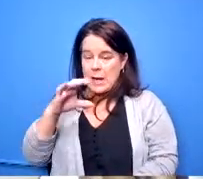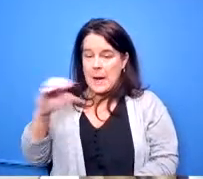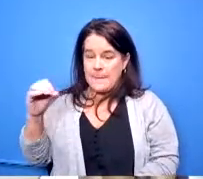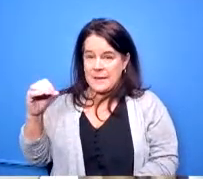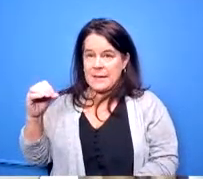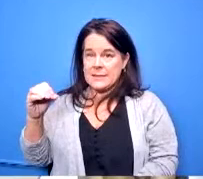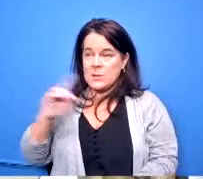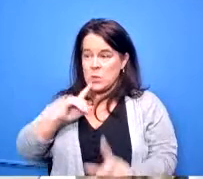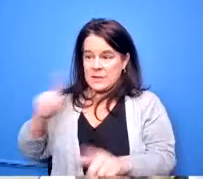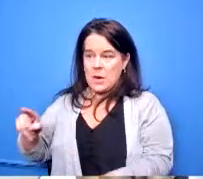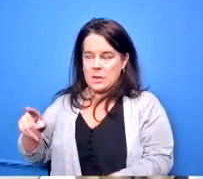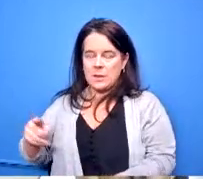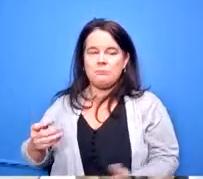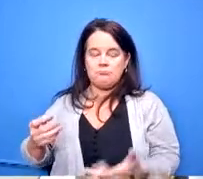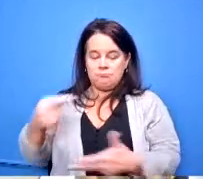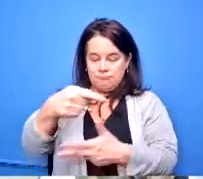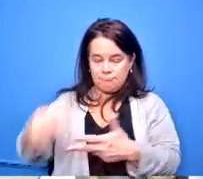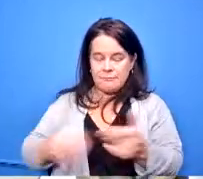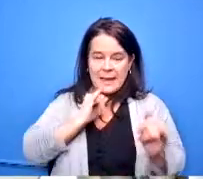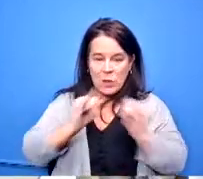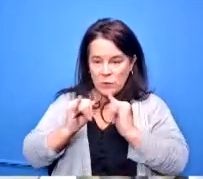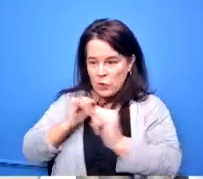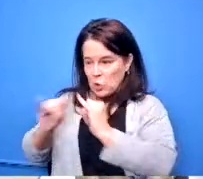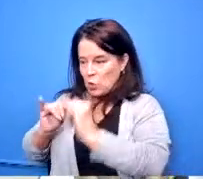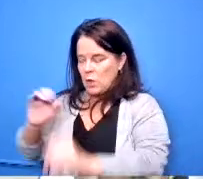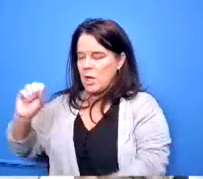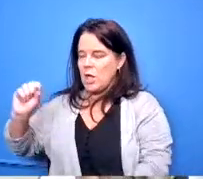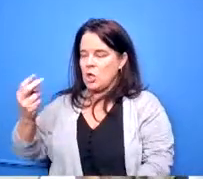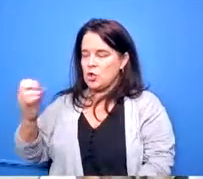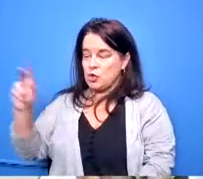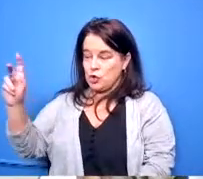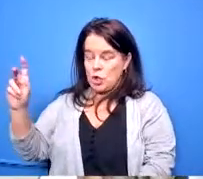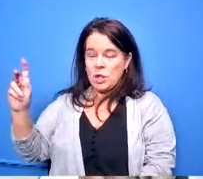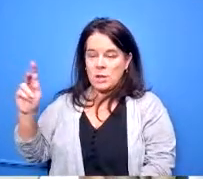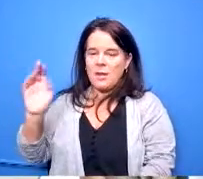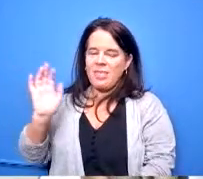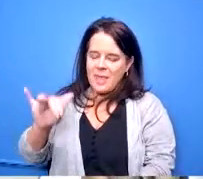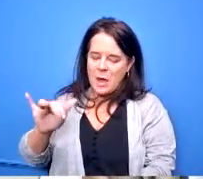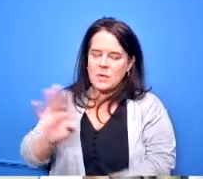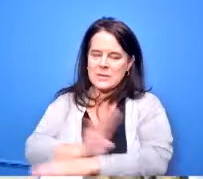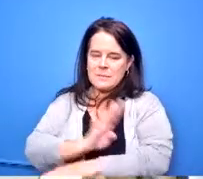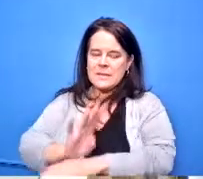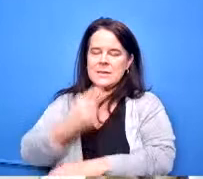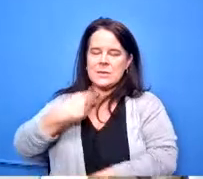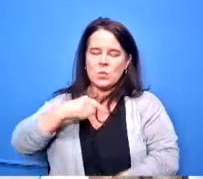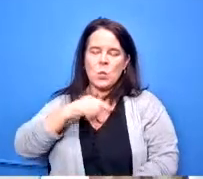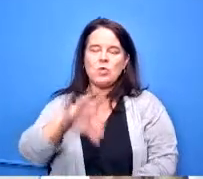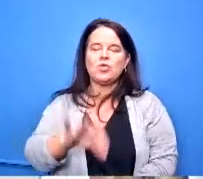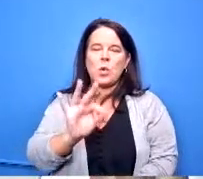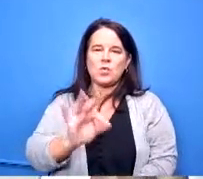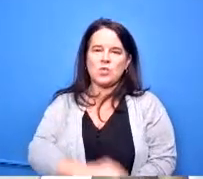were held with those companies and shook was the the company that was chosen and um as um